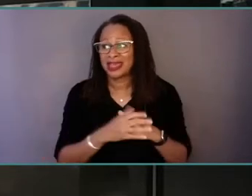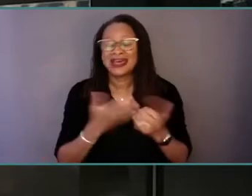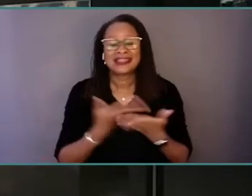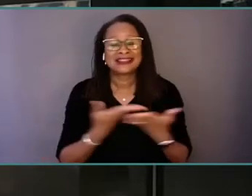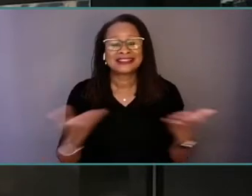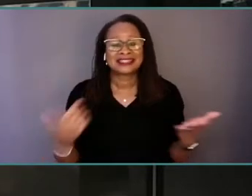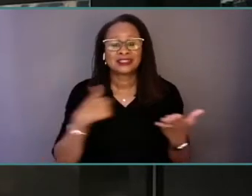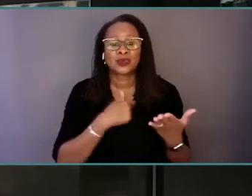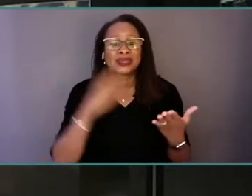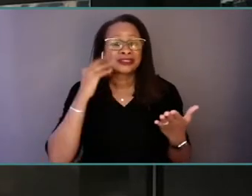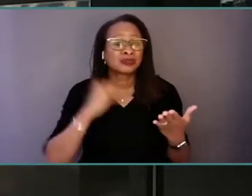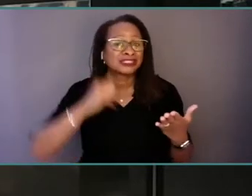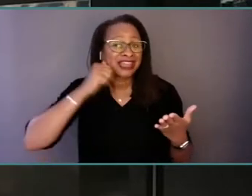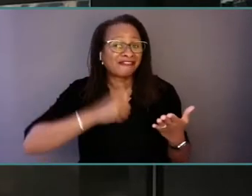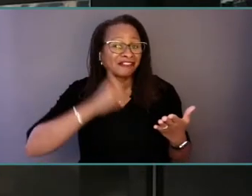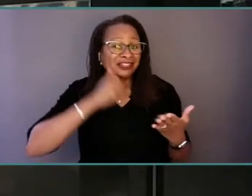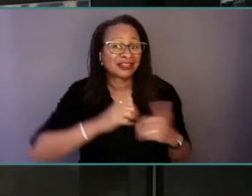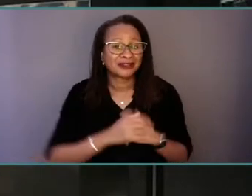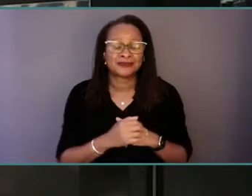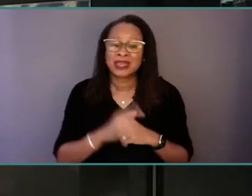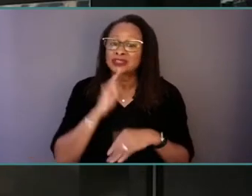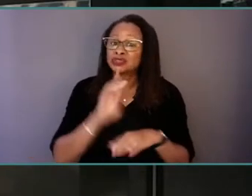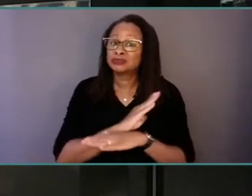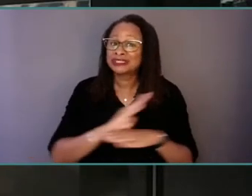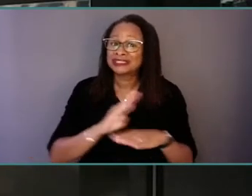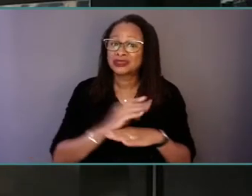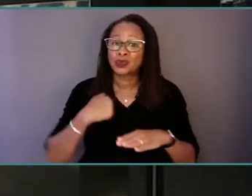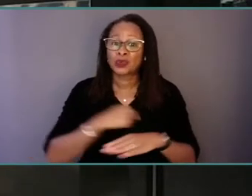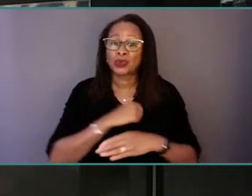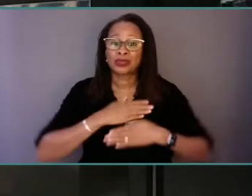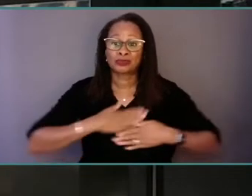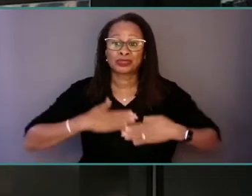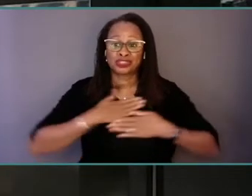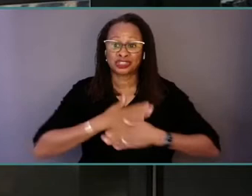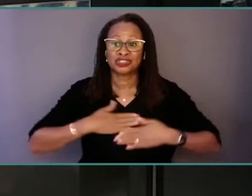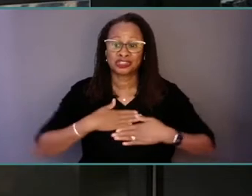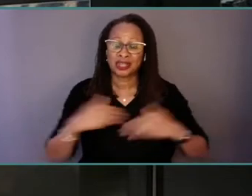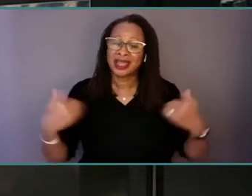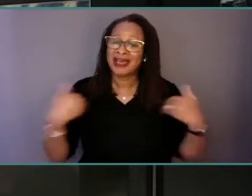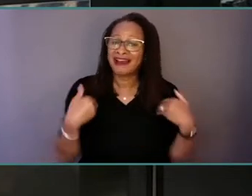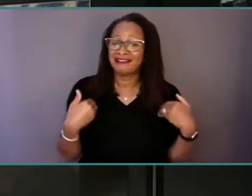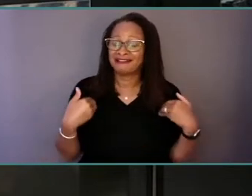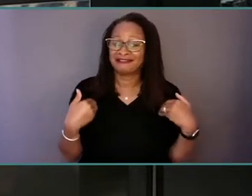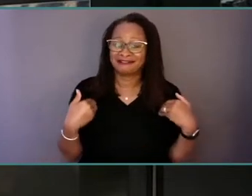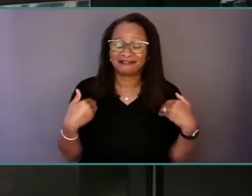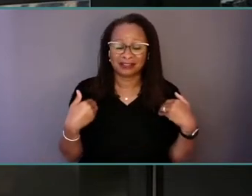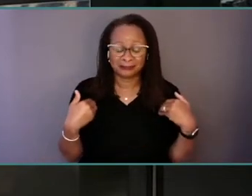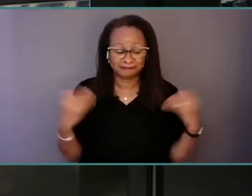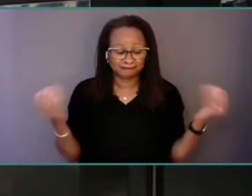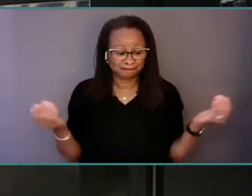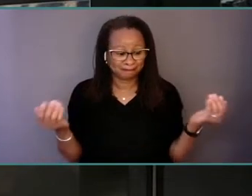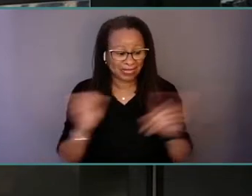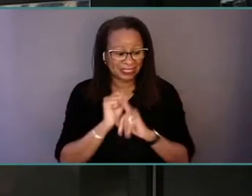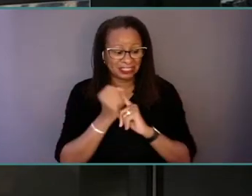and we definitely appreciate that there's been such a crisis that three organizations-- our organization,